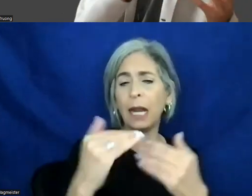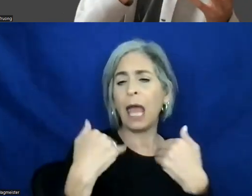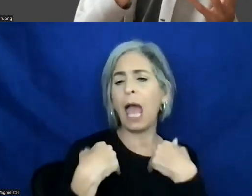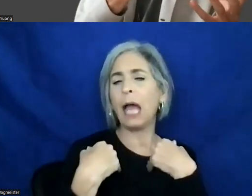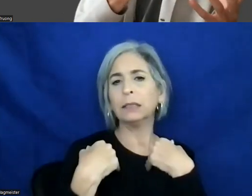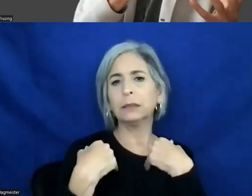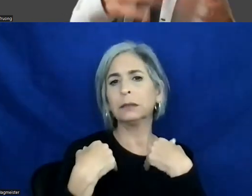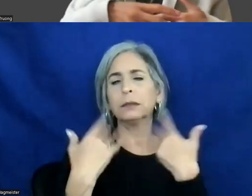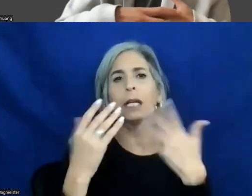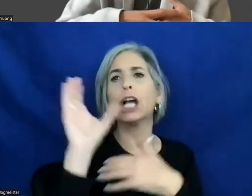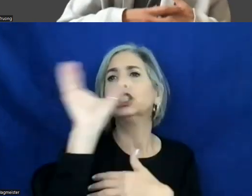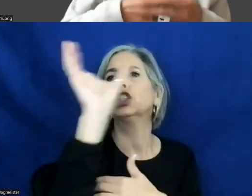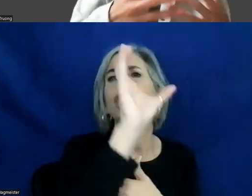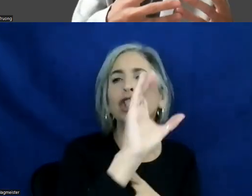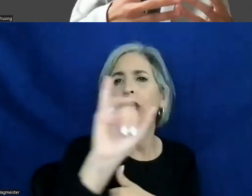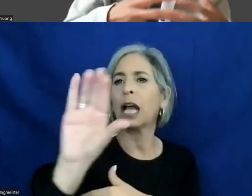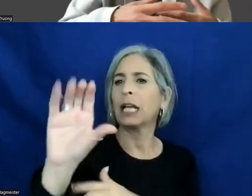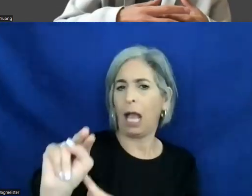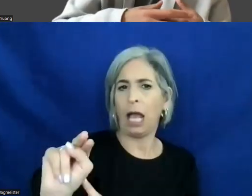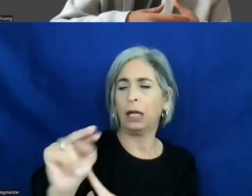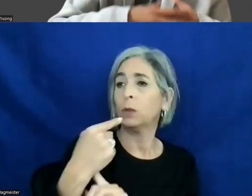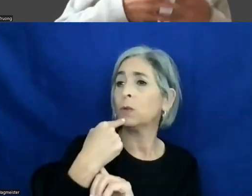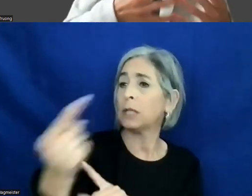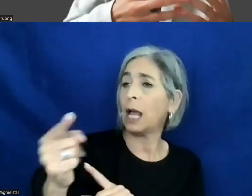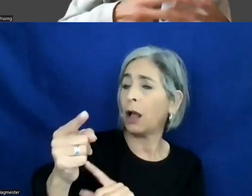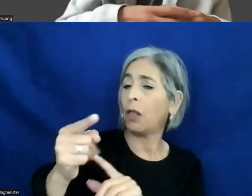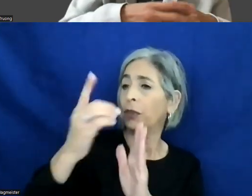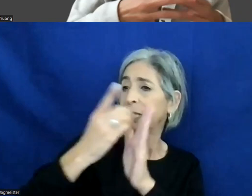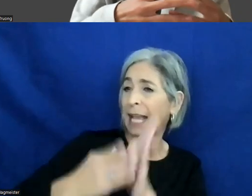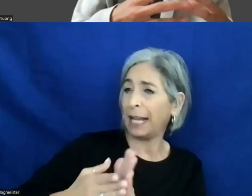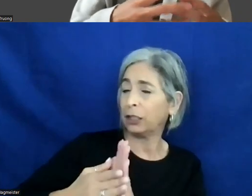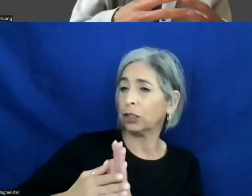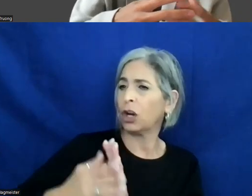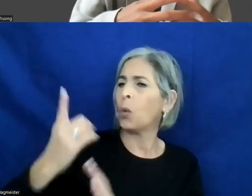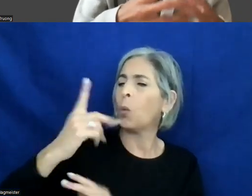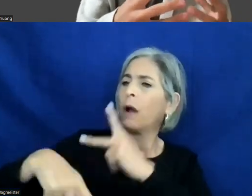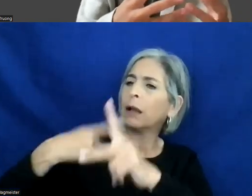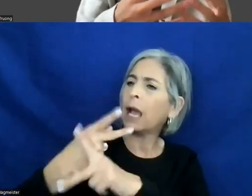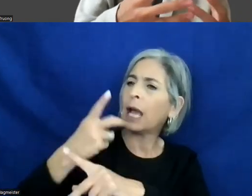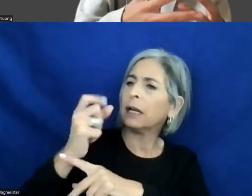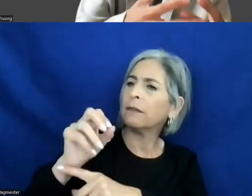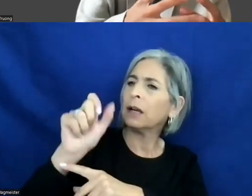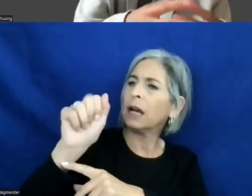search icon, we'll tell the designer, we'll prep them on what types of other roles to add to that.